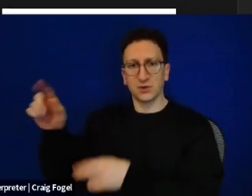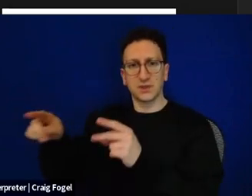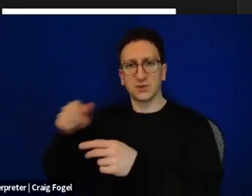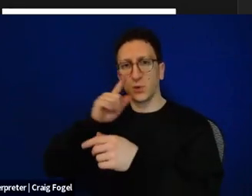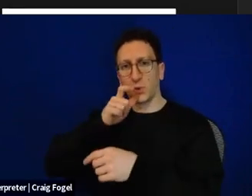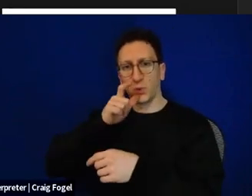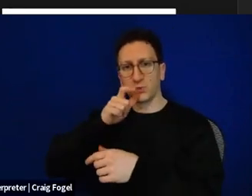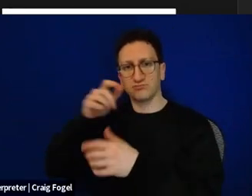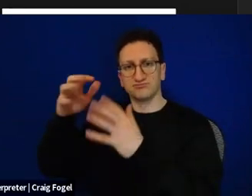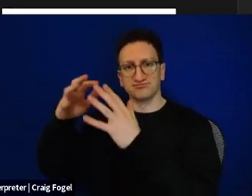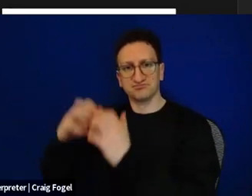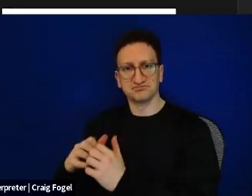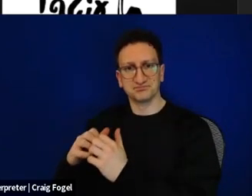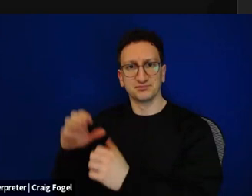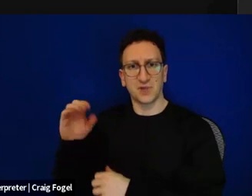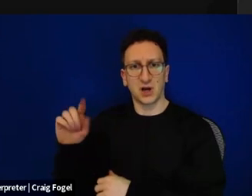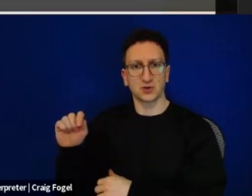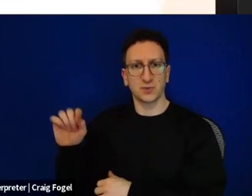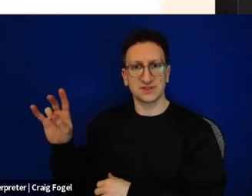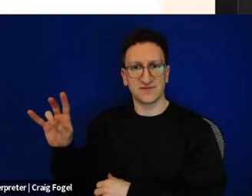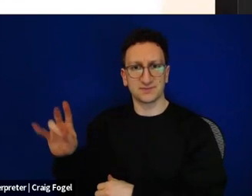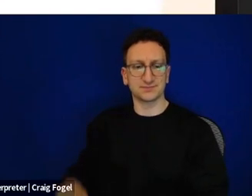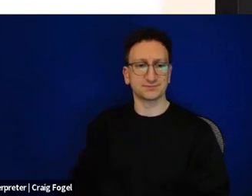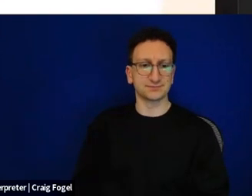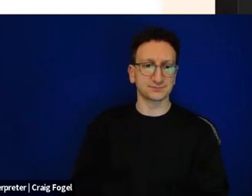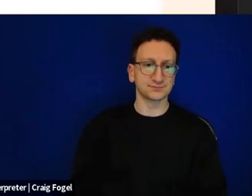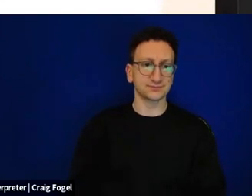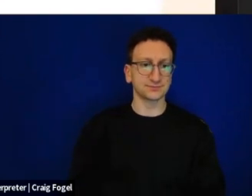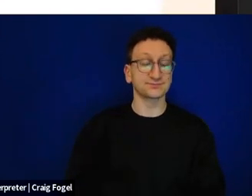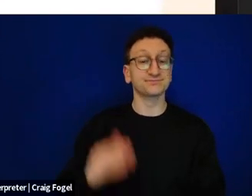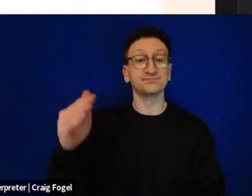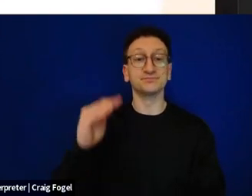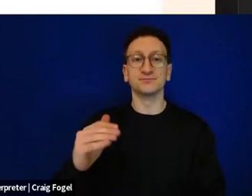One of my favorite pieces of our Haggadah is this pretty depressing page.